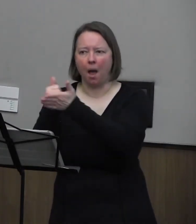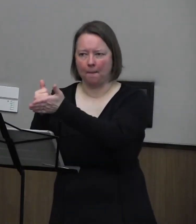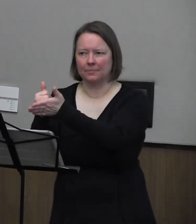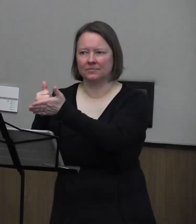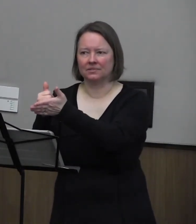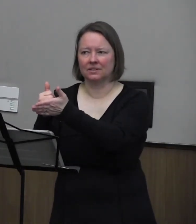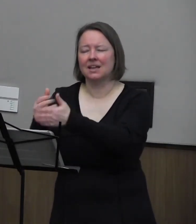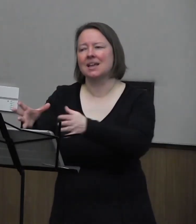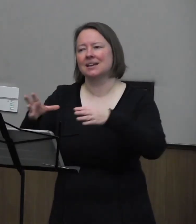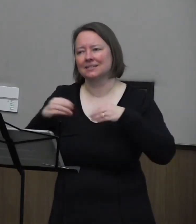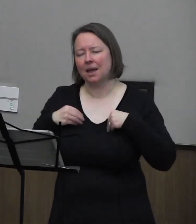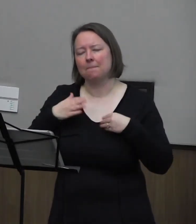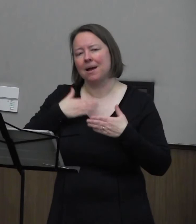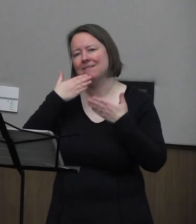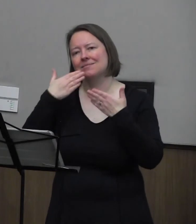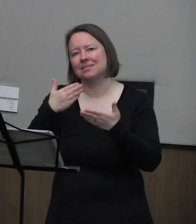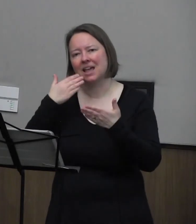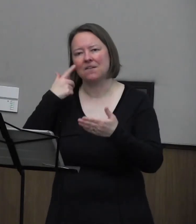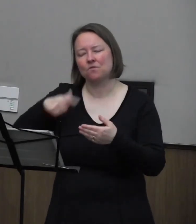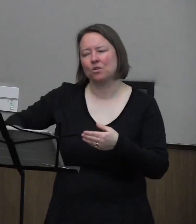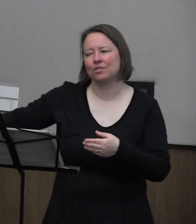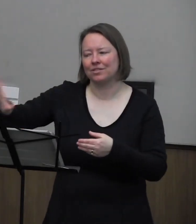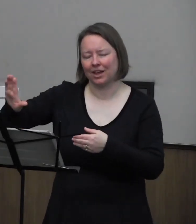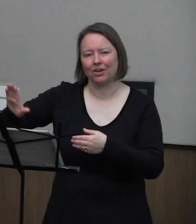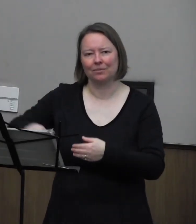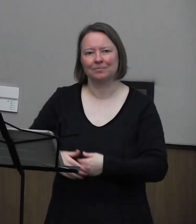and accept my thanks on their behalf.